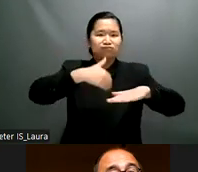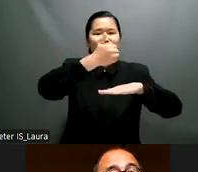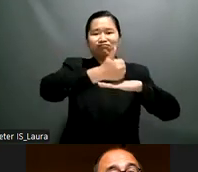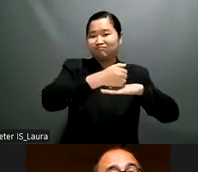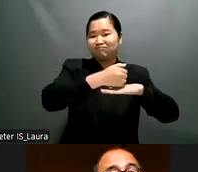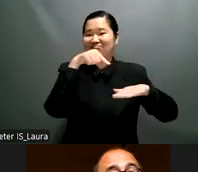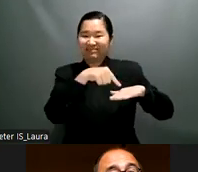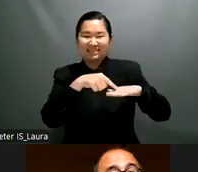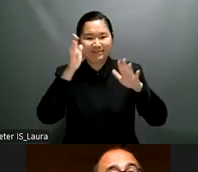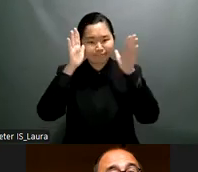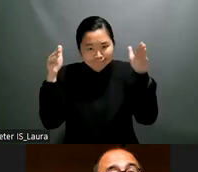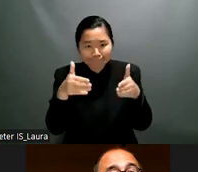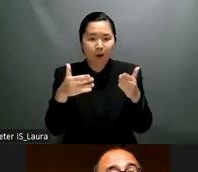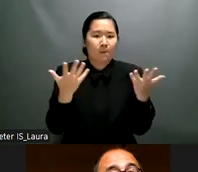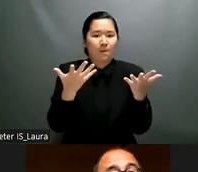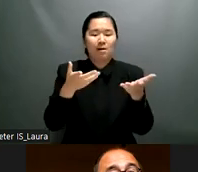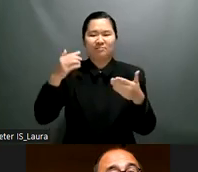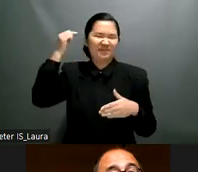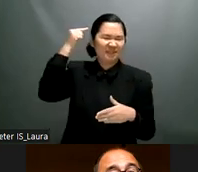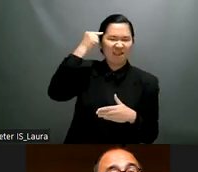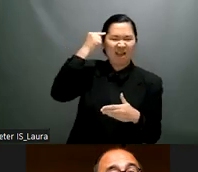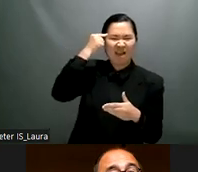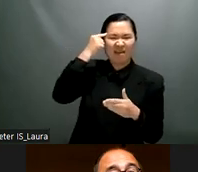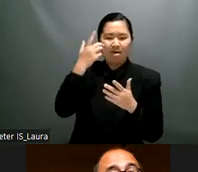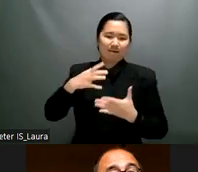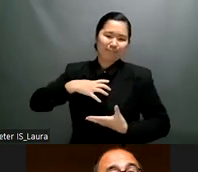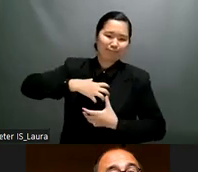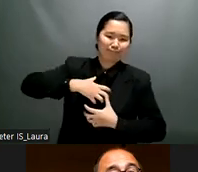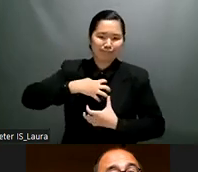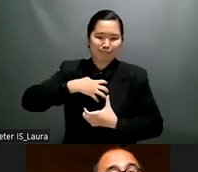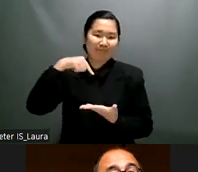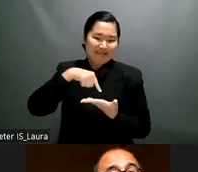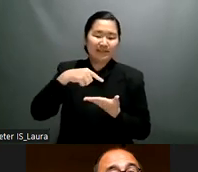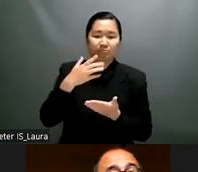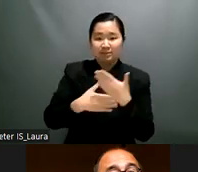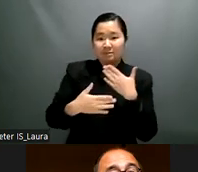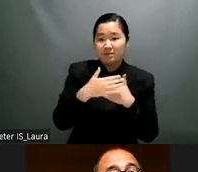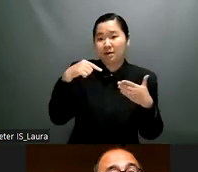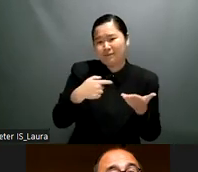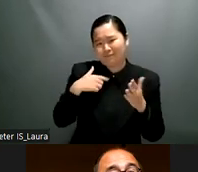um to answer your question yeah in indonesia we have tens of thousands of person who live